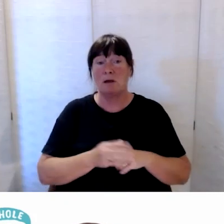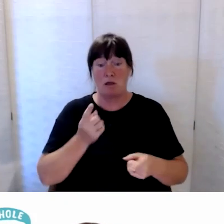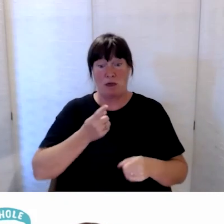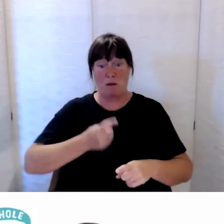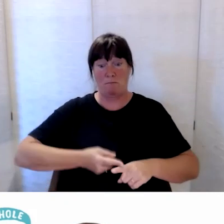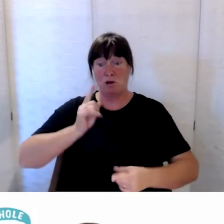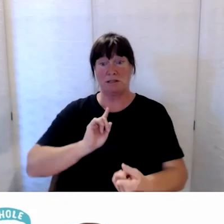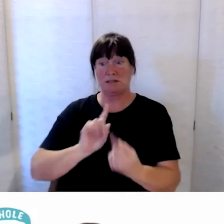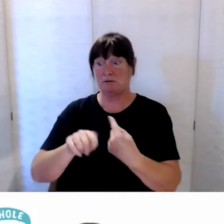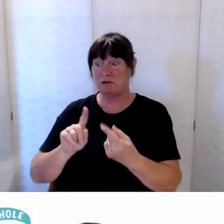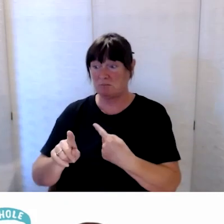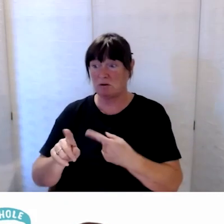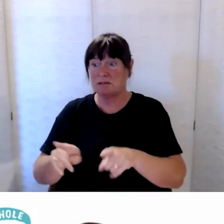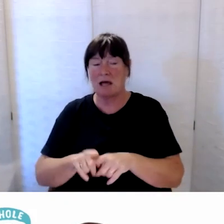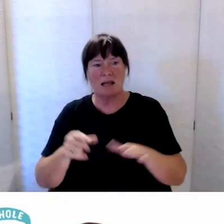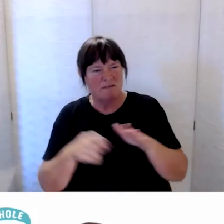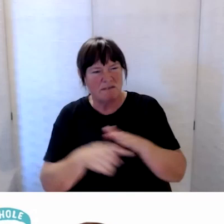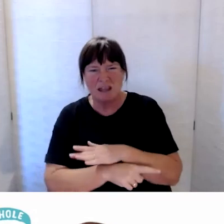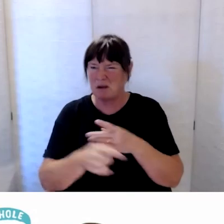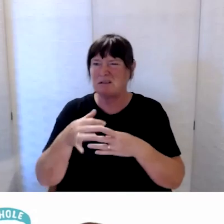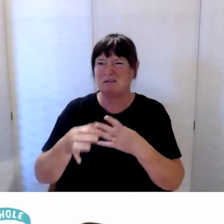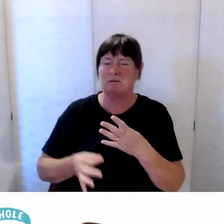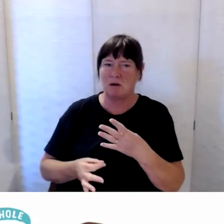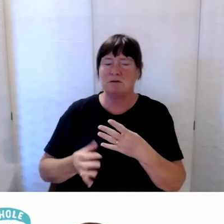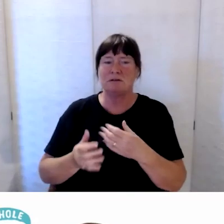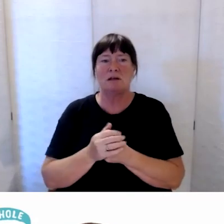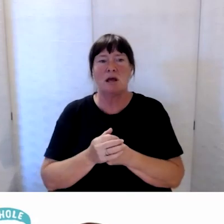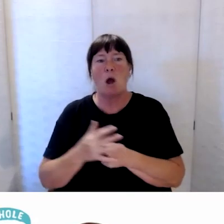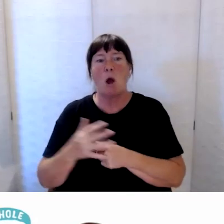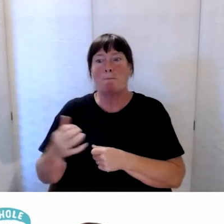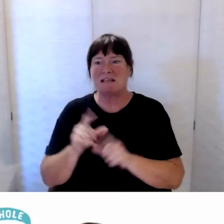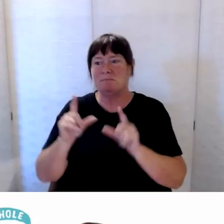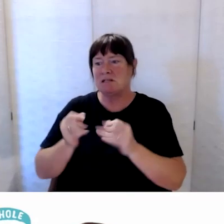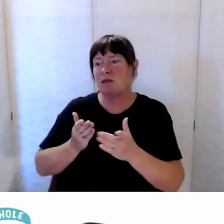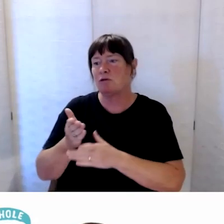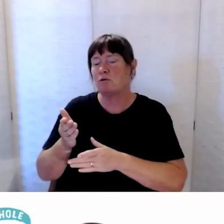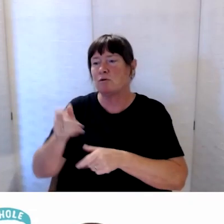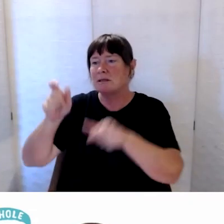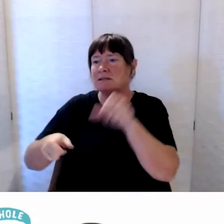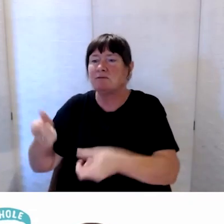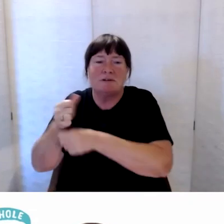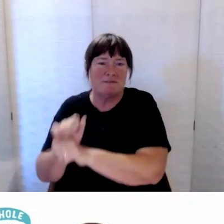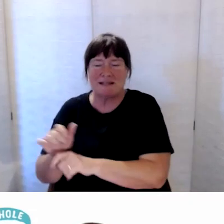in terms of evacuation and those sorts of processes must be done through Civil Defense and emergency services